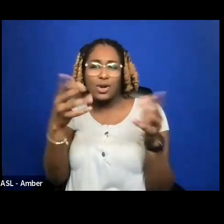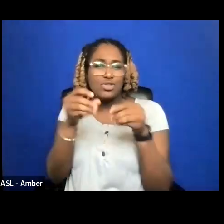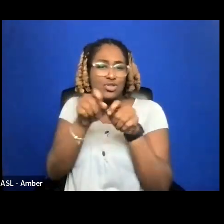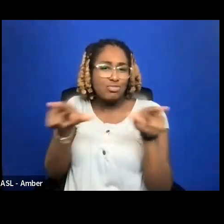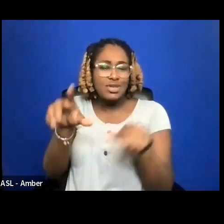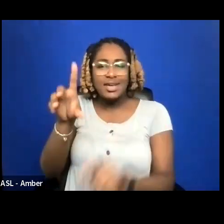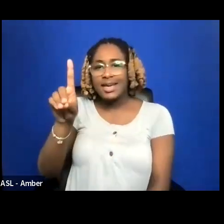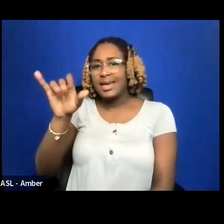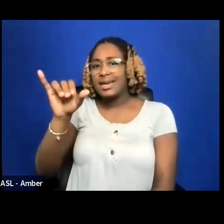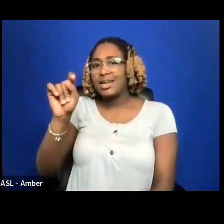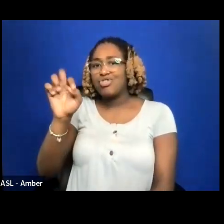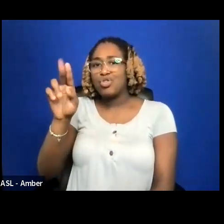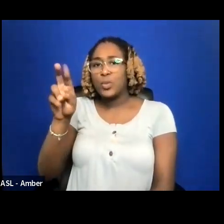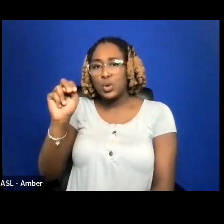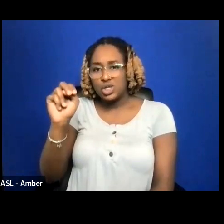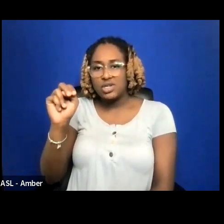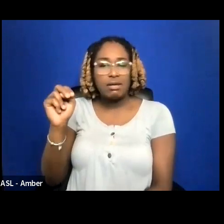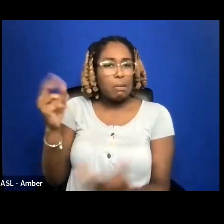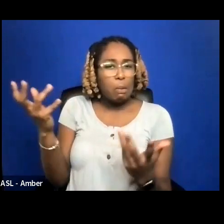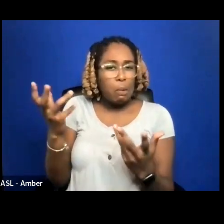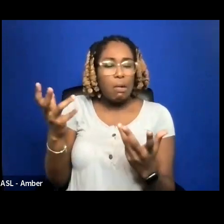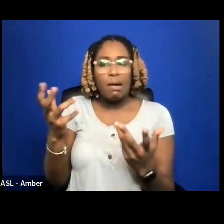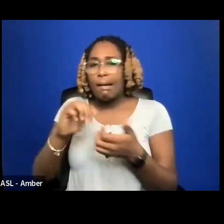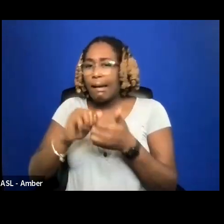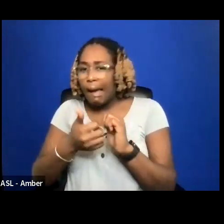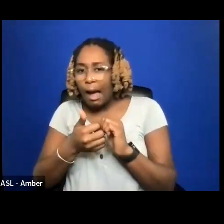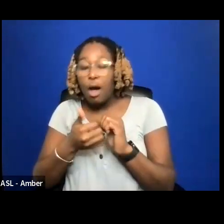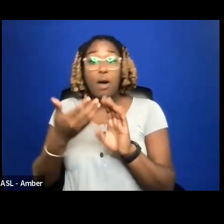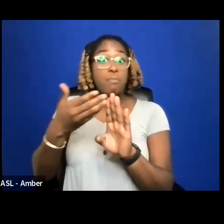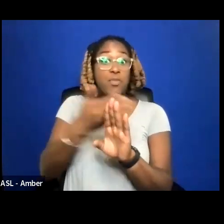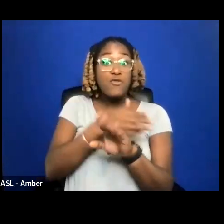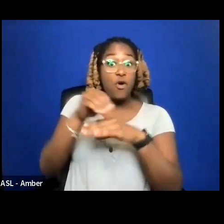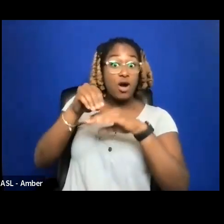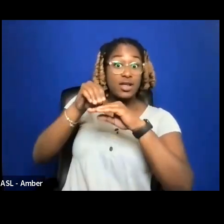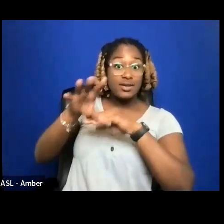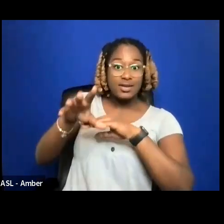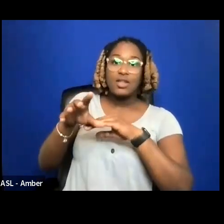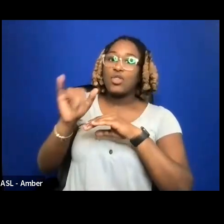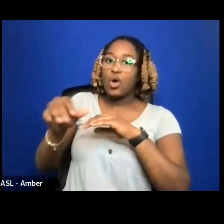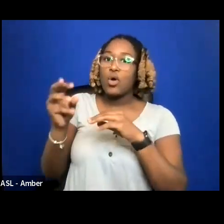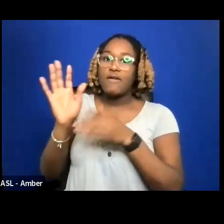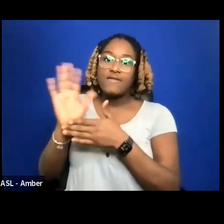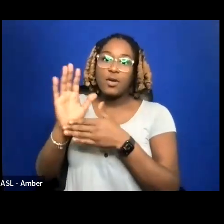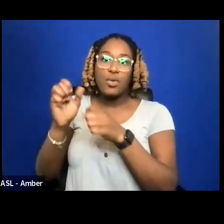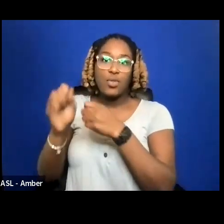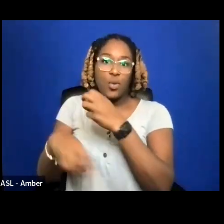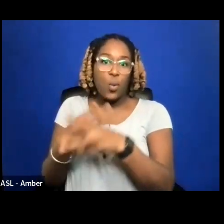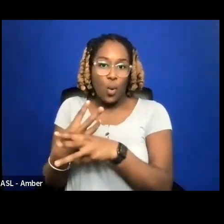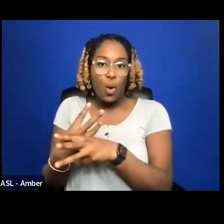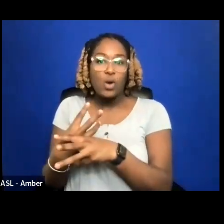START SENDING THEIR FILM OUT INTO THE WORLD SO THAT THEY CAN USE THEIR TIME AND MONEY WISELY. IT'S